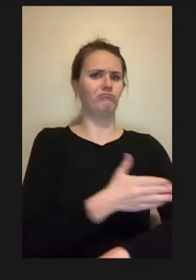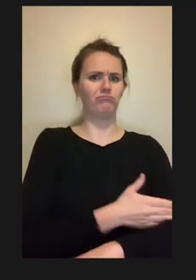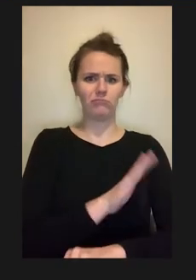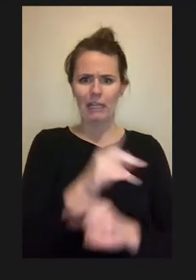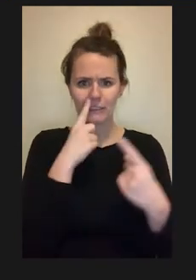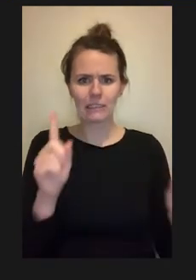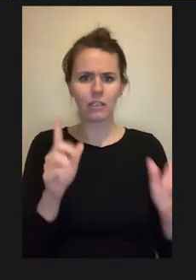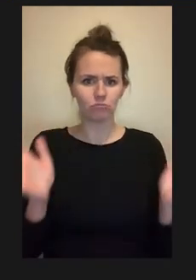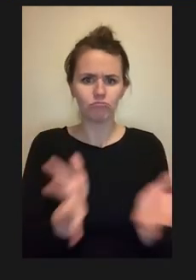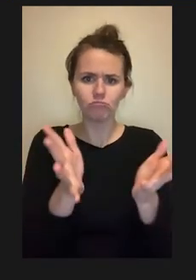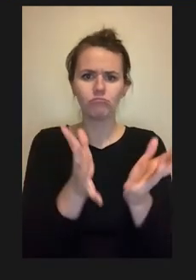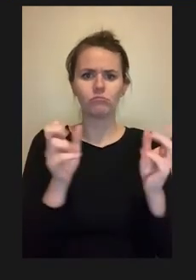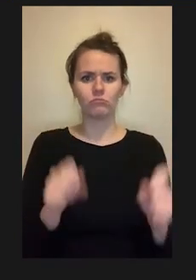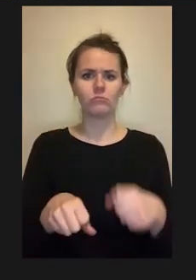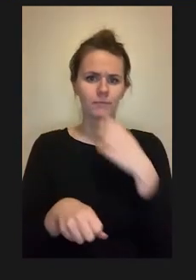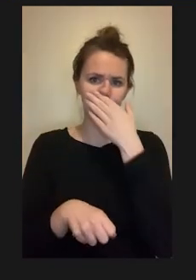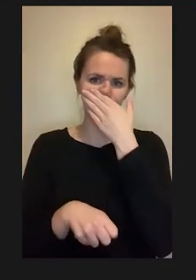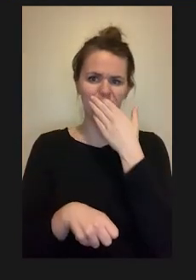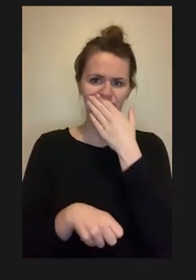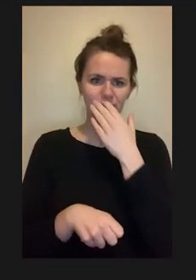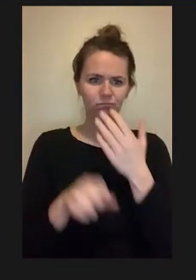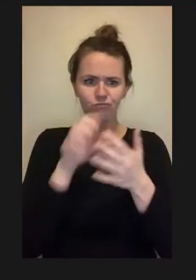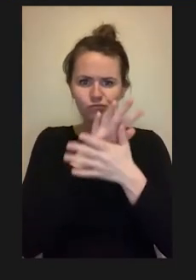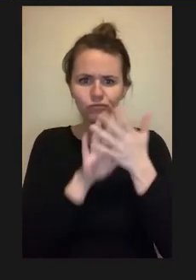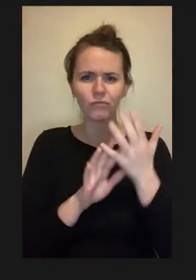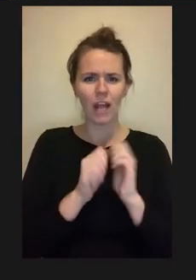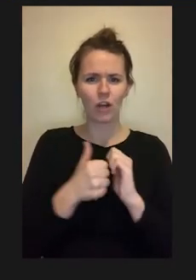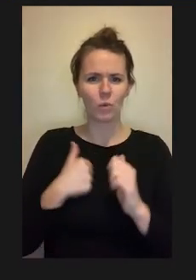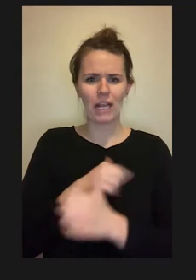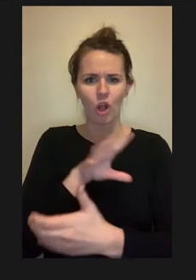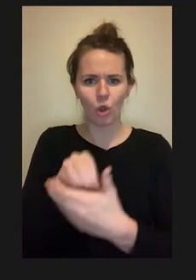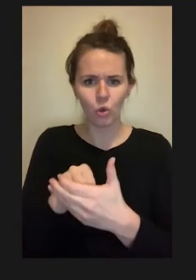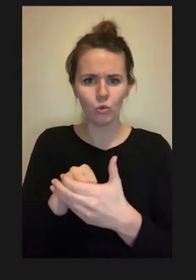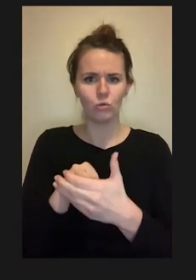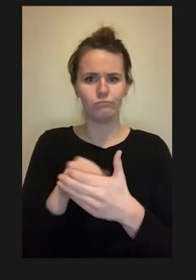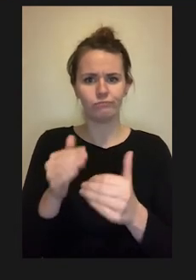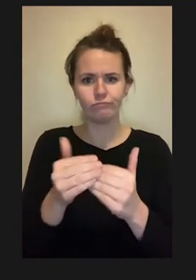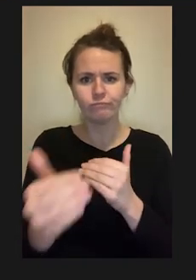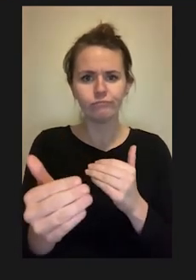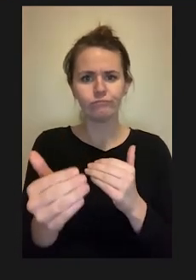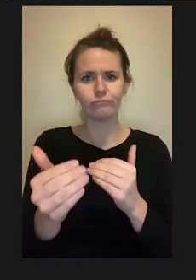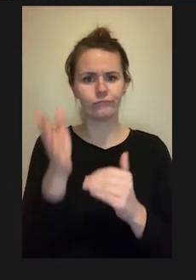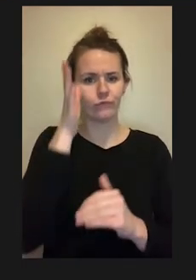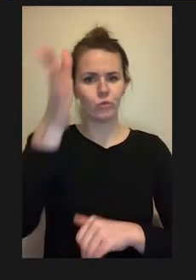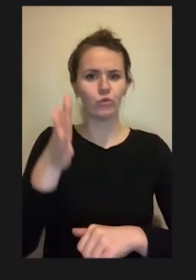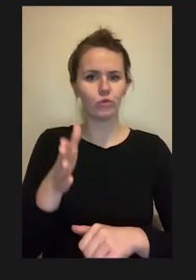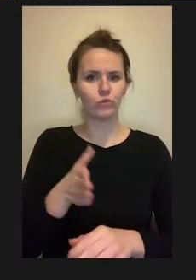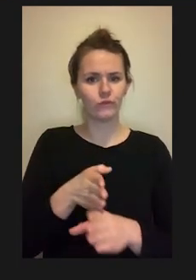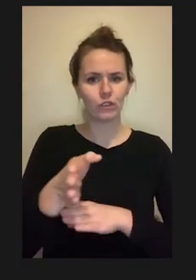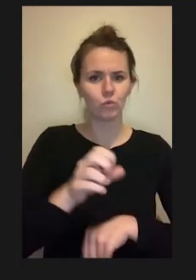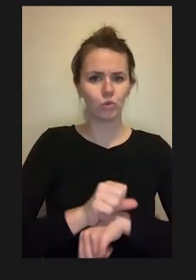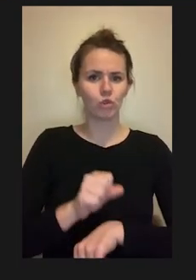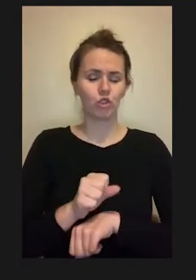So how do we include these factors that are really important to overall